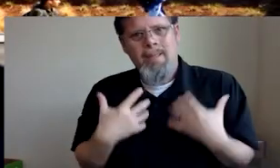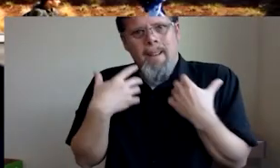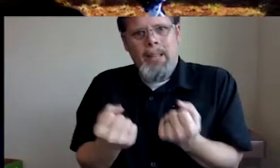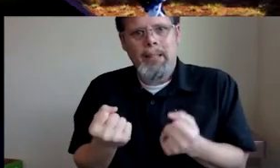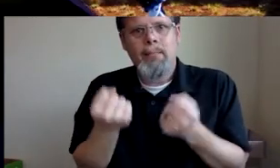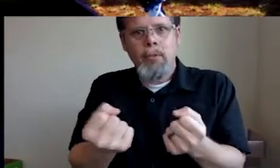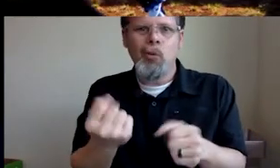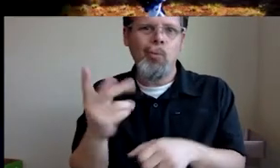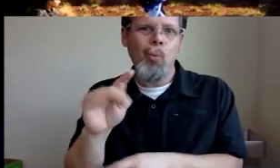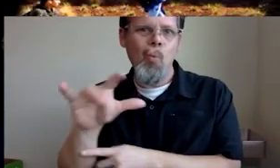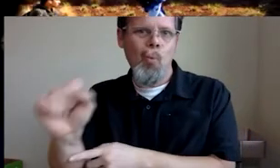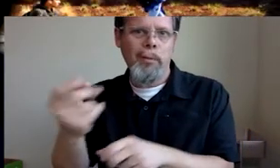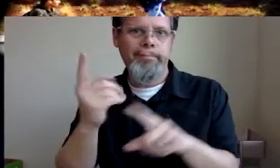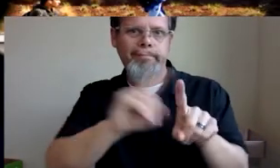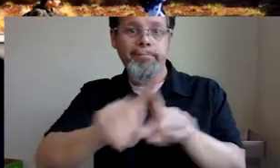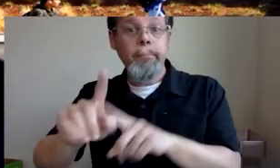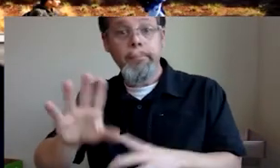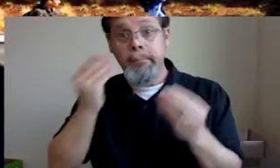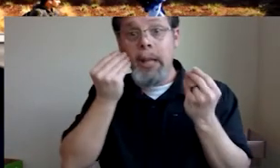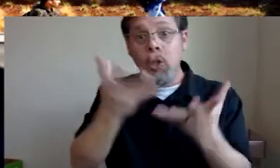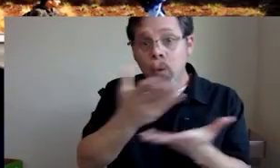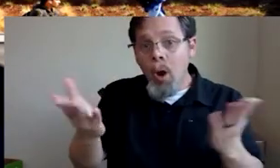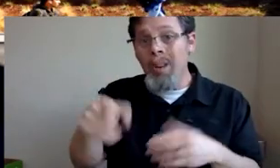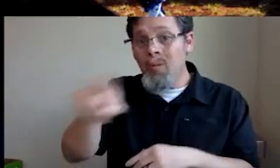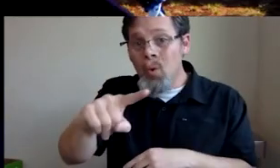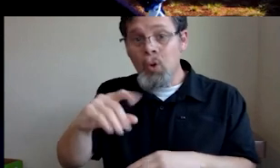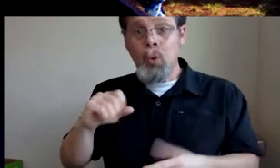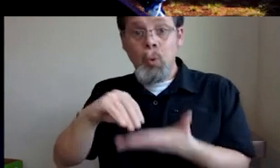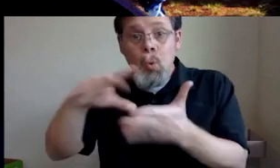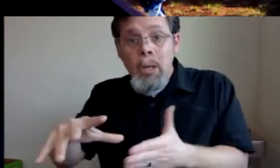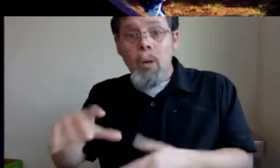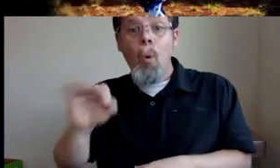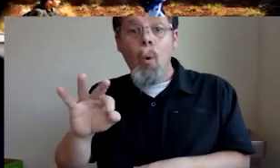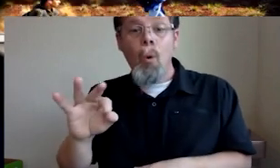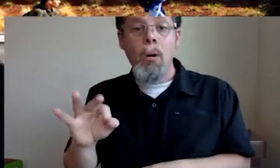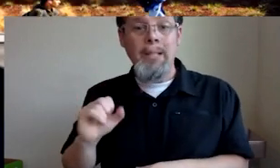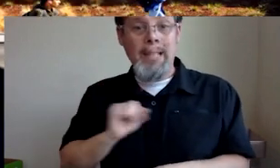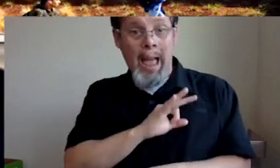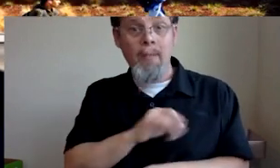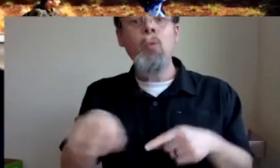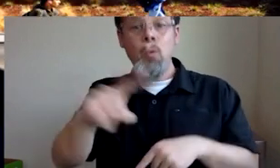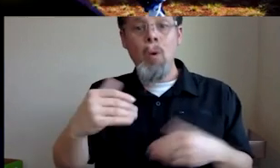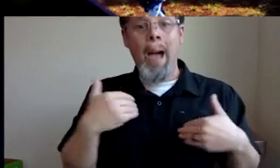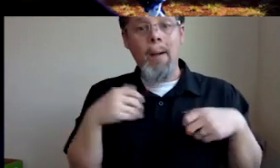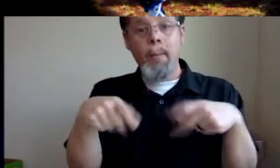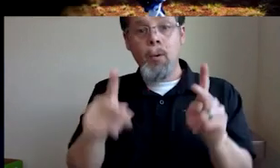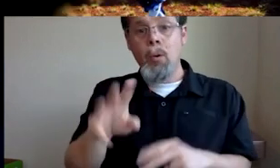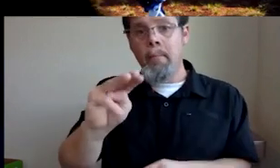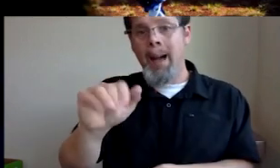to let everybody know if you're a student or a faculty member, you do get the opportunity to download media for free. Unreal. For free and